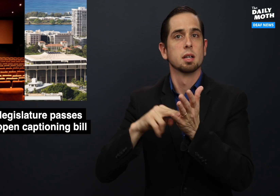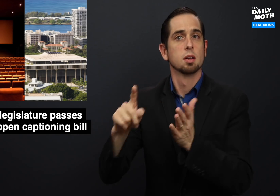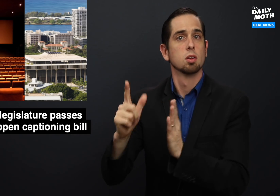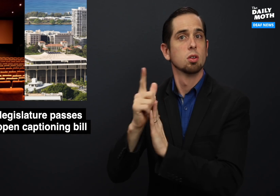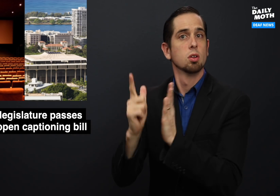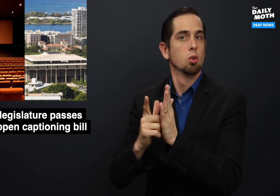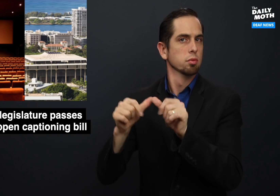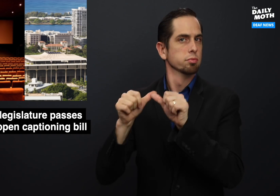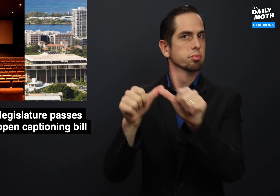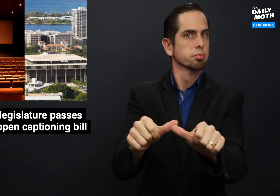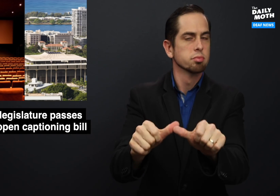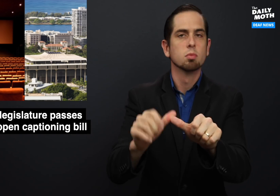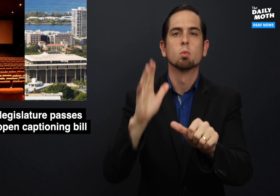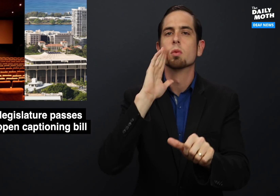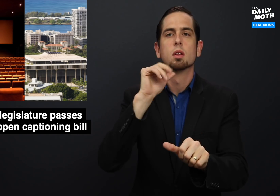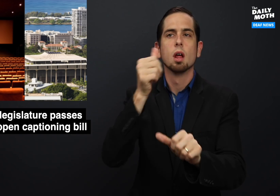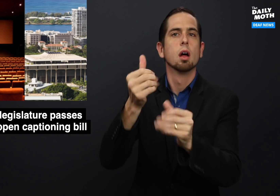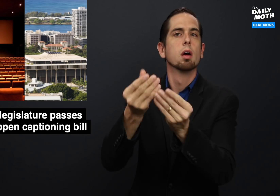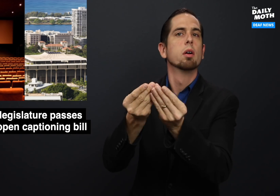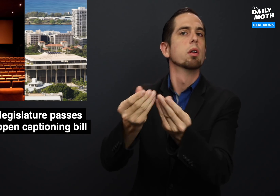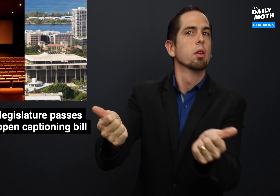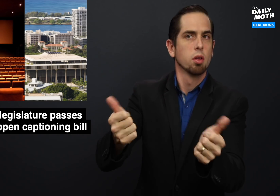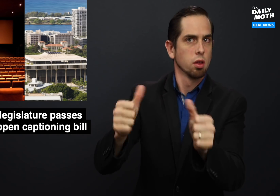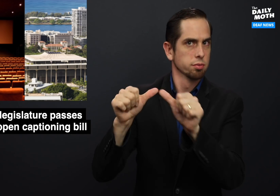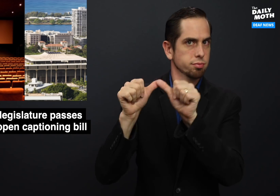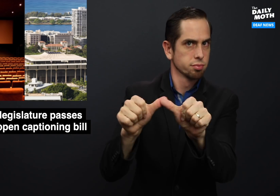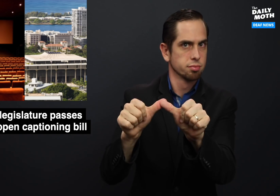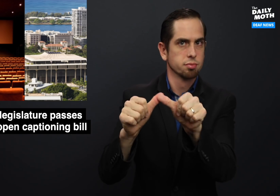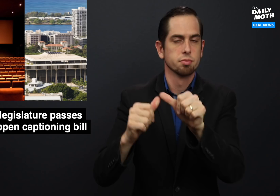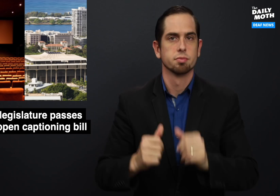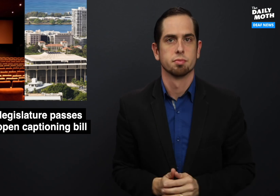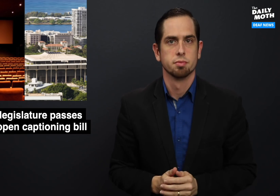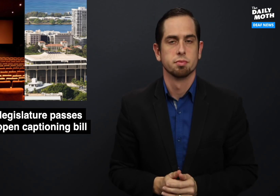which would make this law permanent.